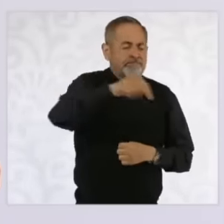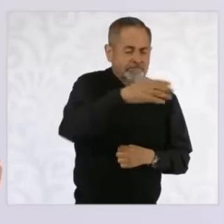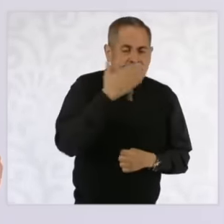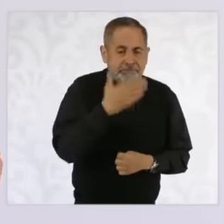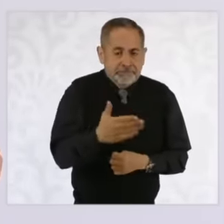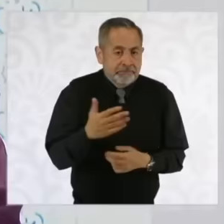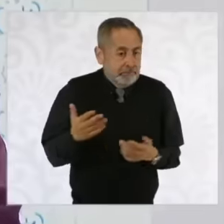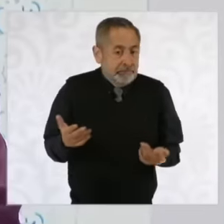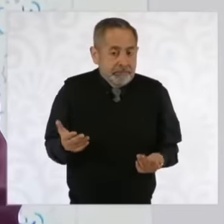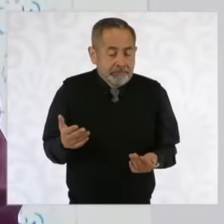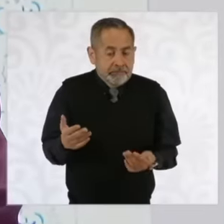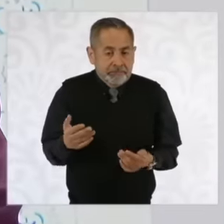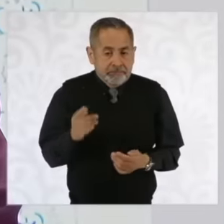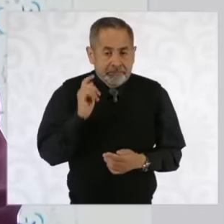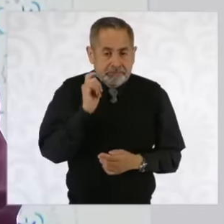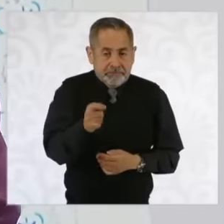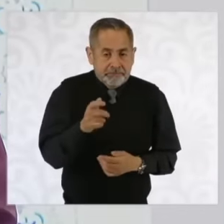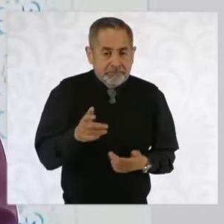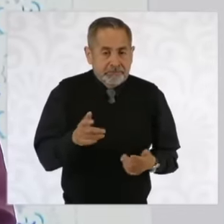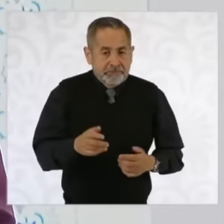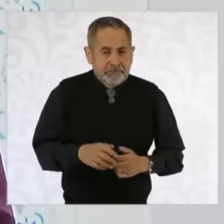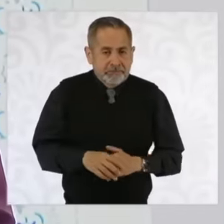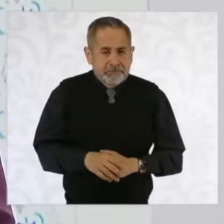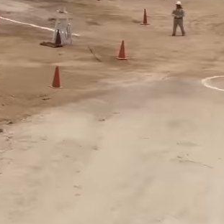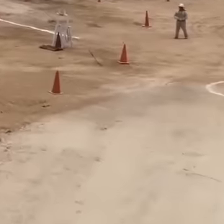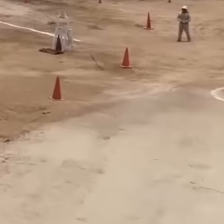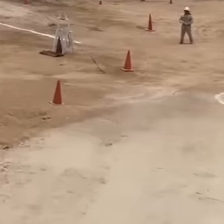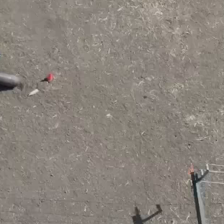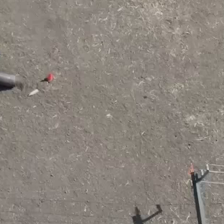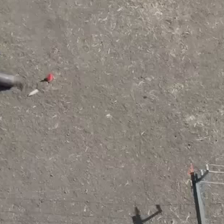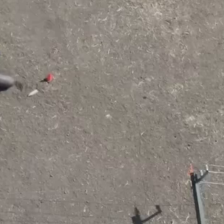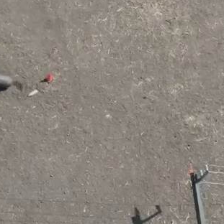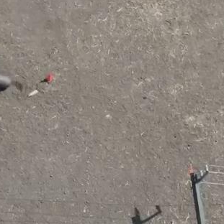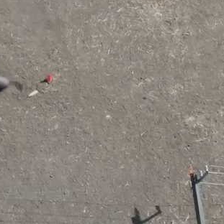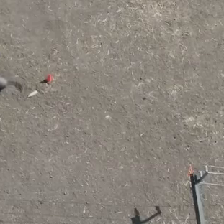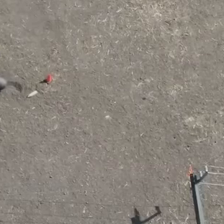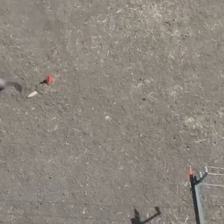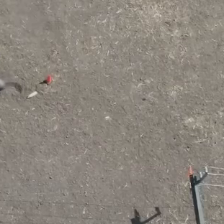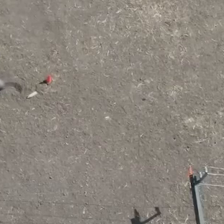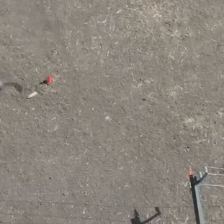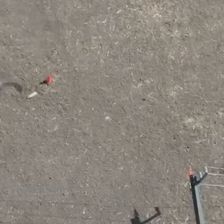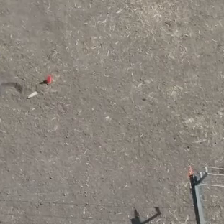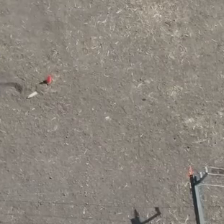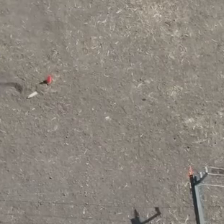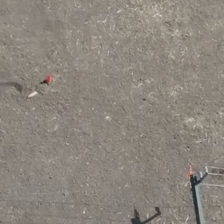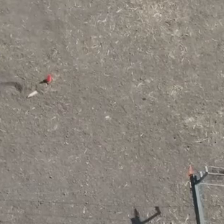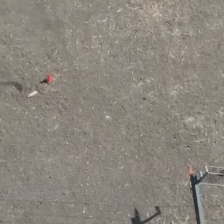eh San Juanico is called eh